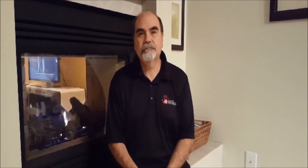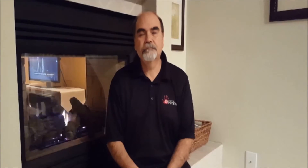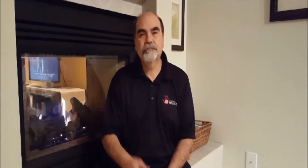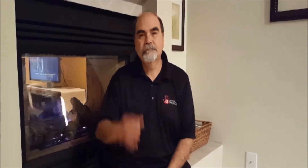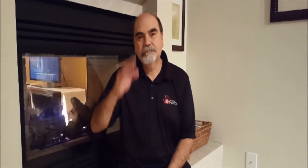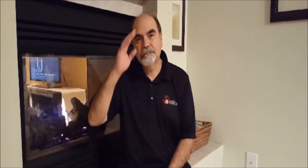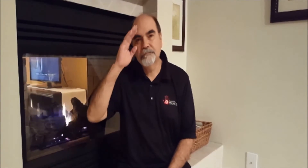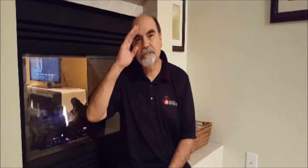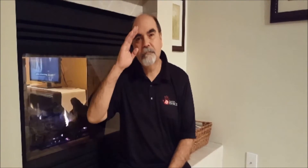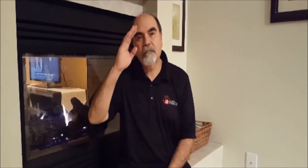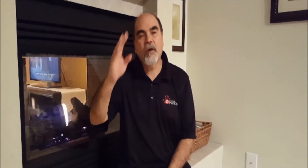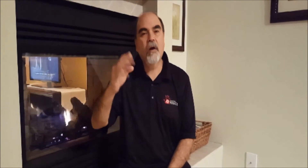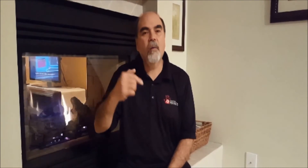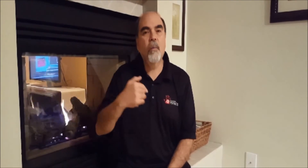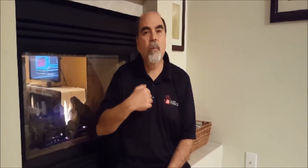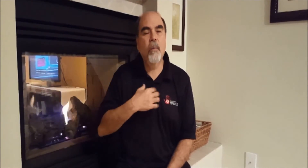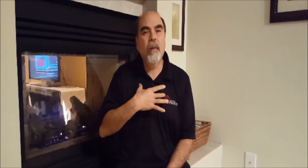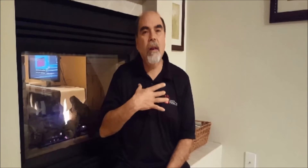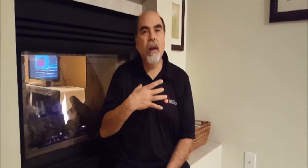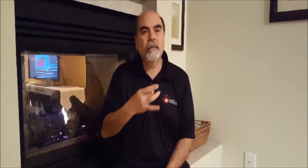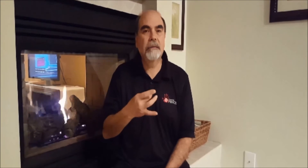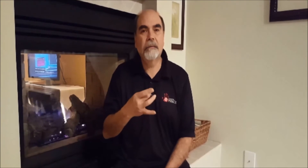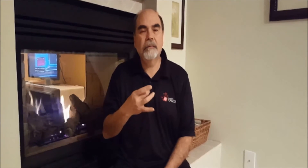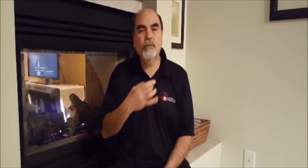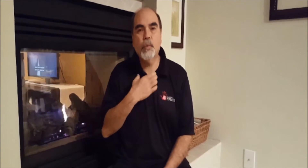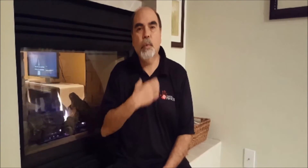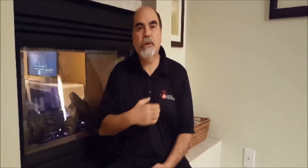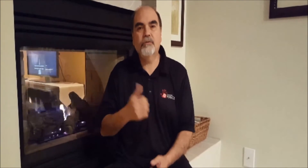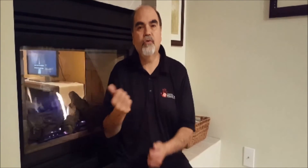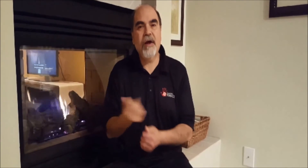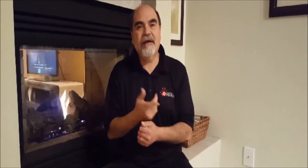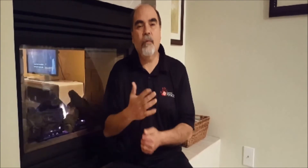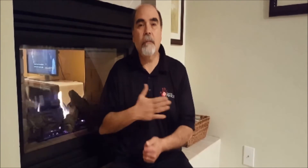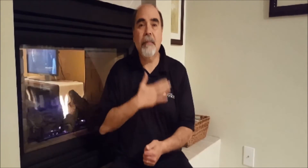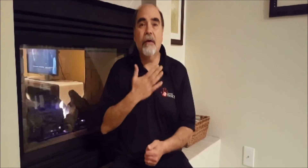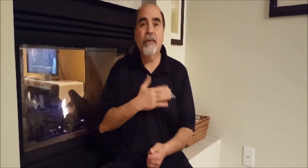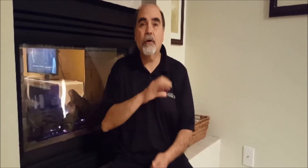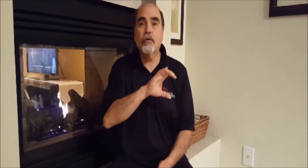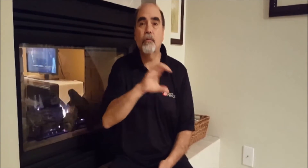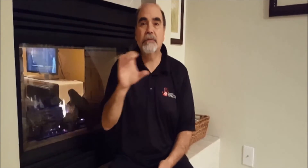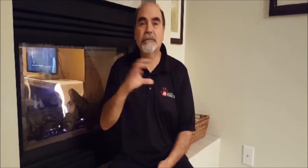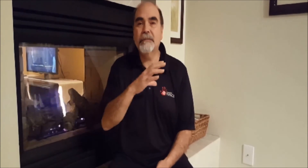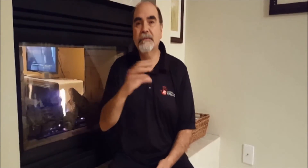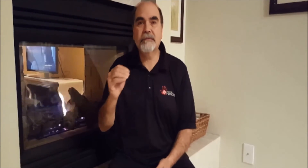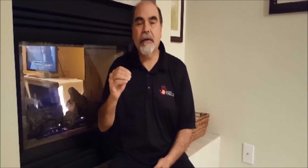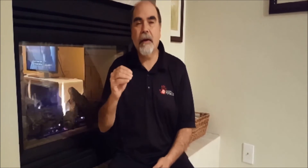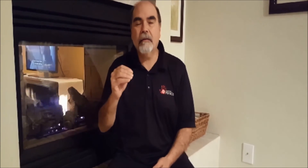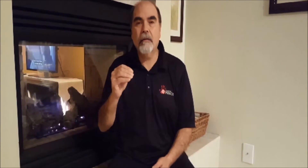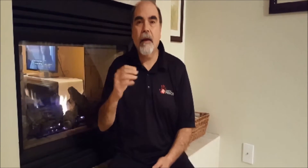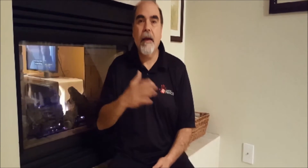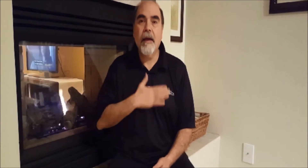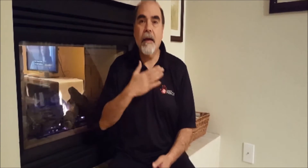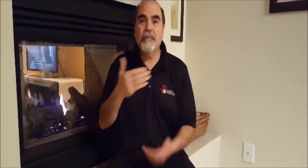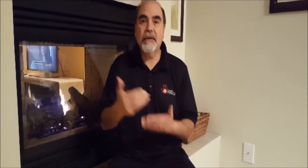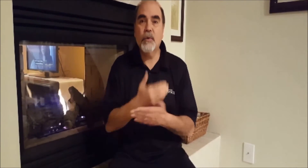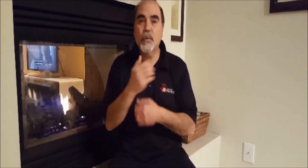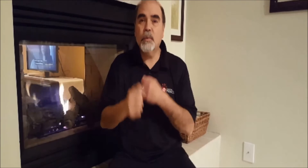Hello. I would like to wish everyone a Merry Christmas and Happy New Year. Hope 2016 will be very productive for our community